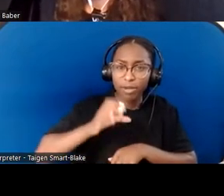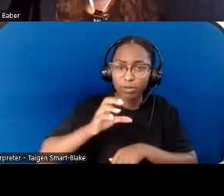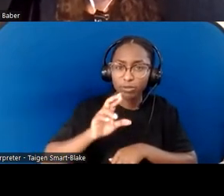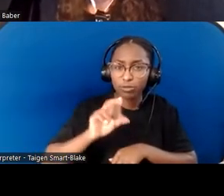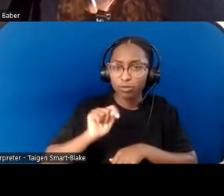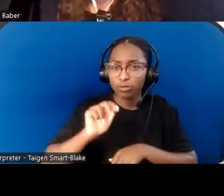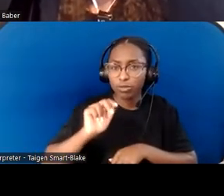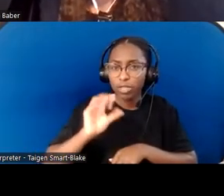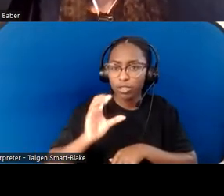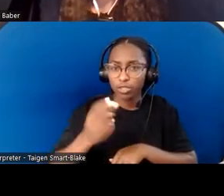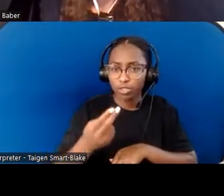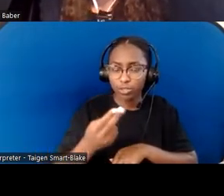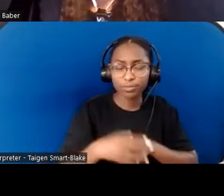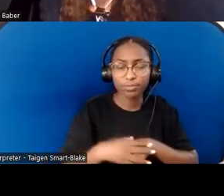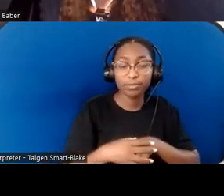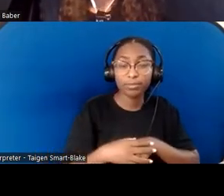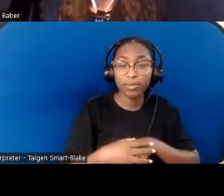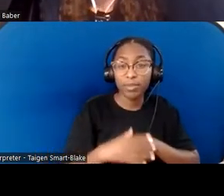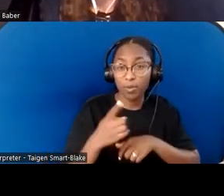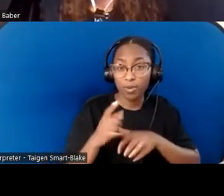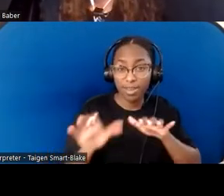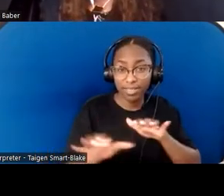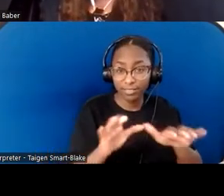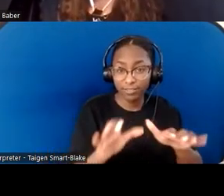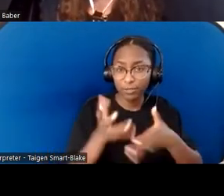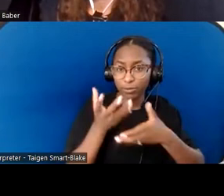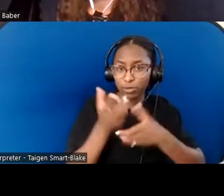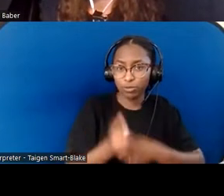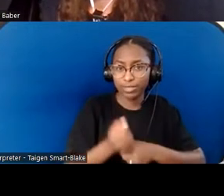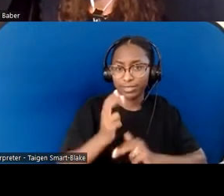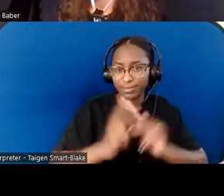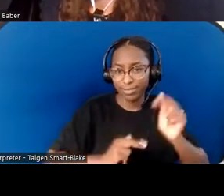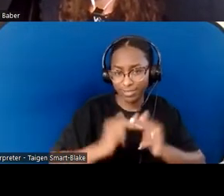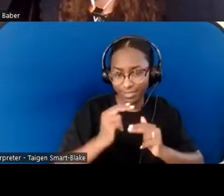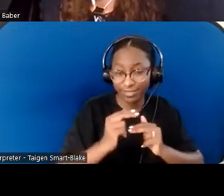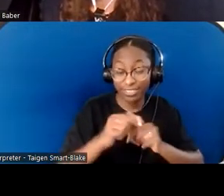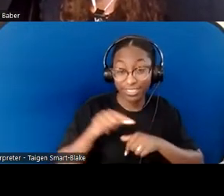and he was the one who initiated taking risks